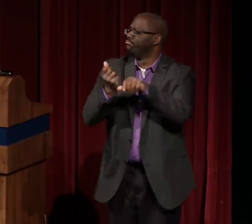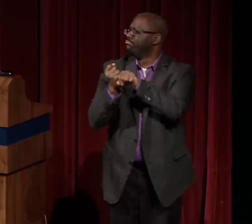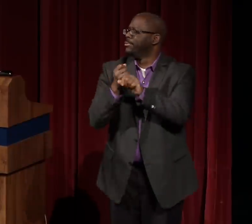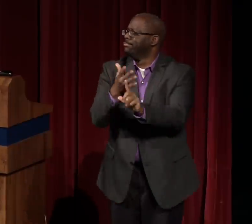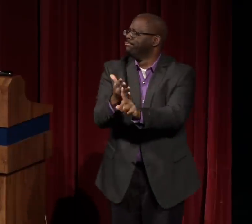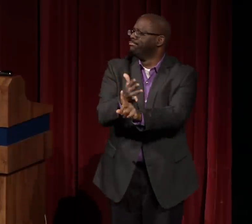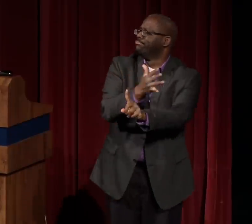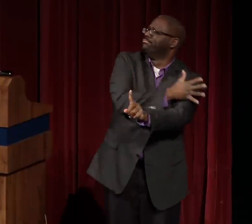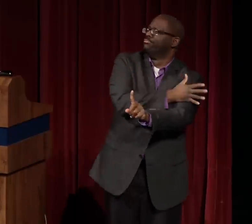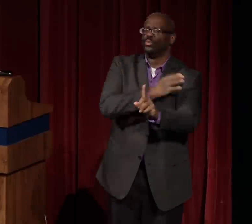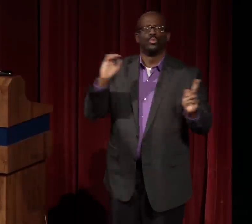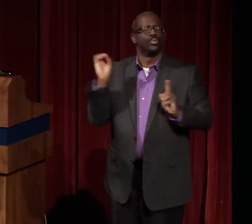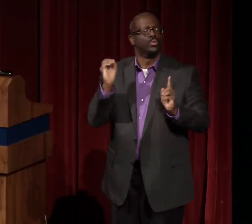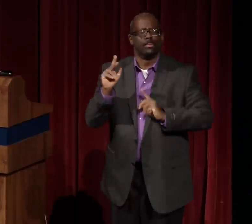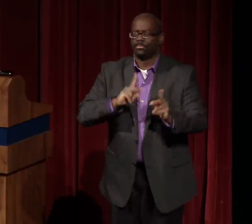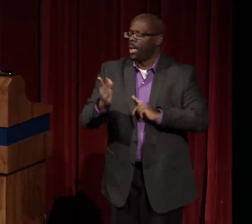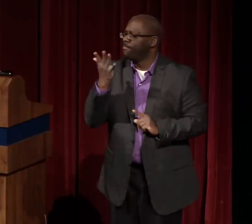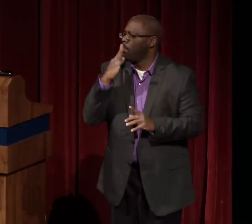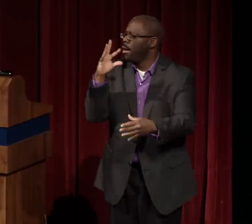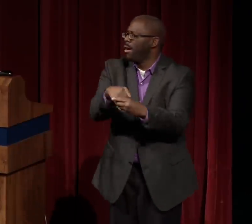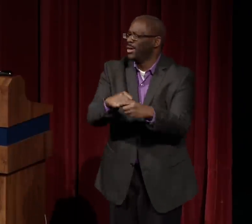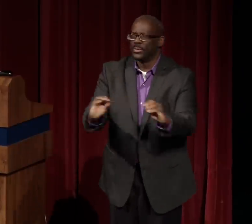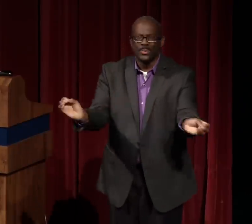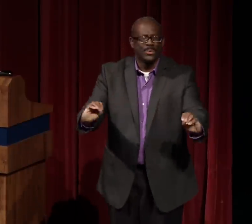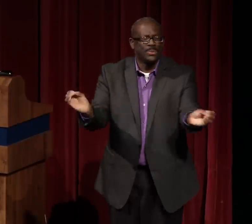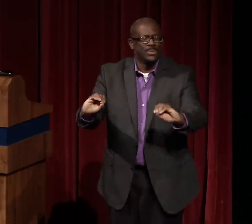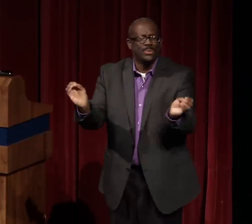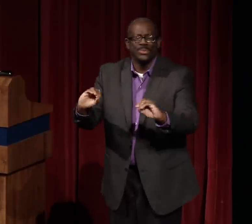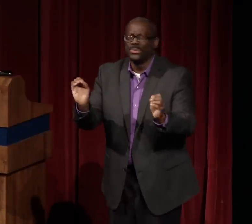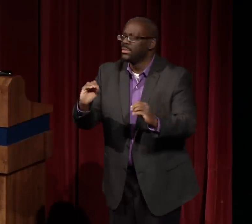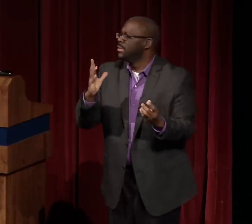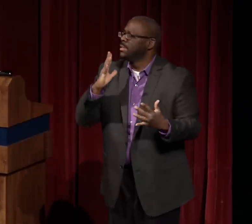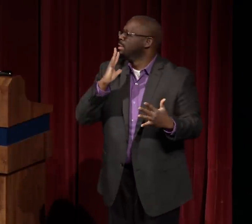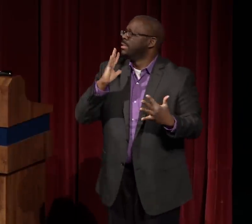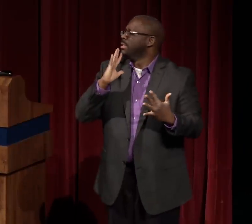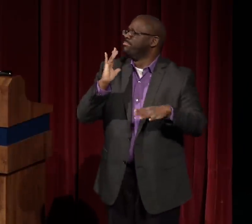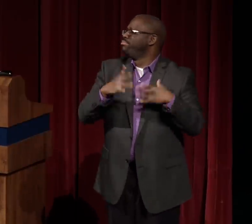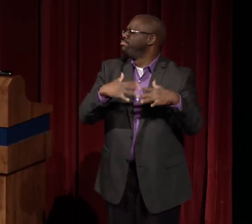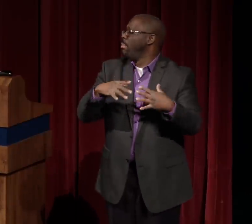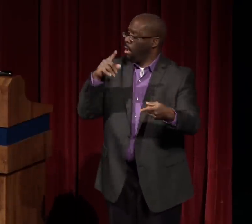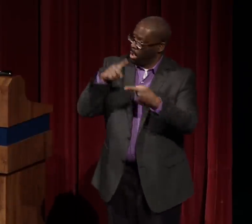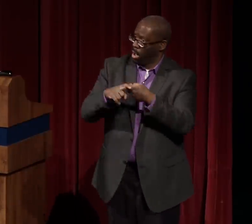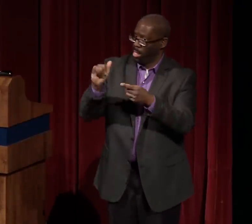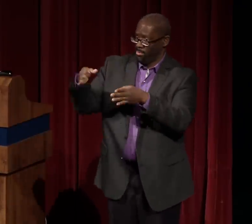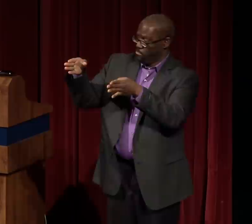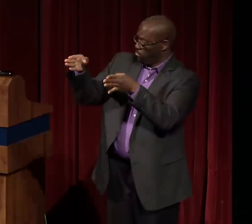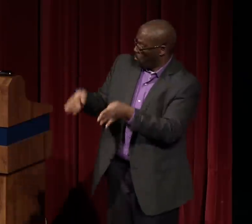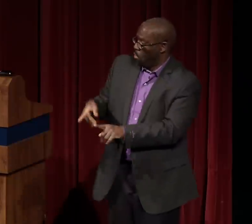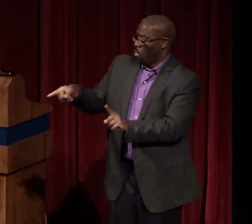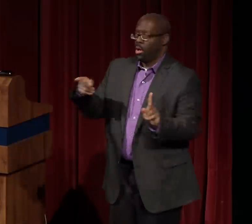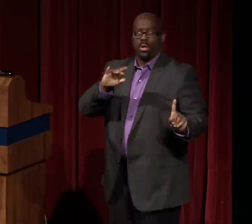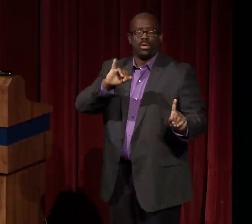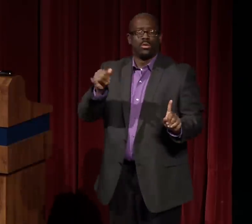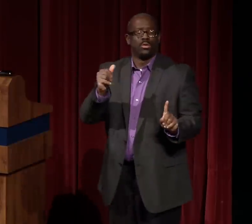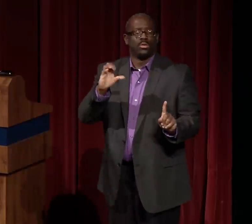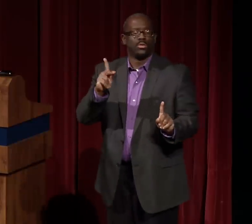During that time, baseball was a white sport. There were no people of color who were allowed to be in the sport, until Jackie Robinson,